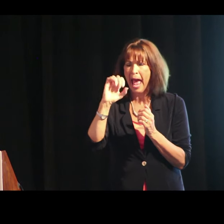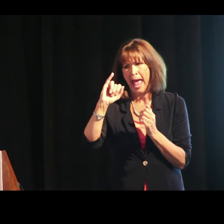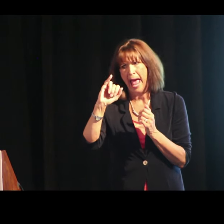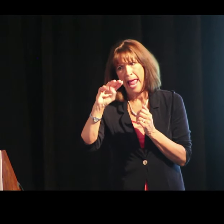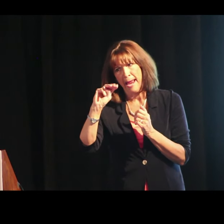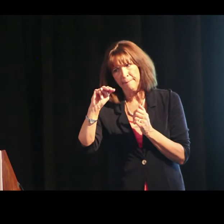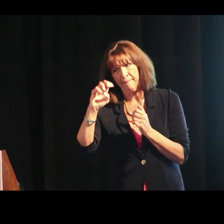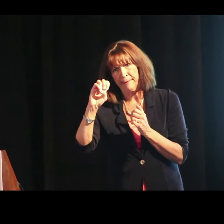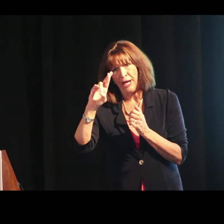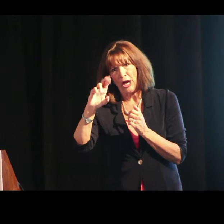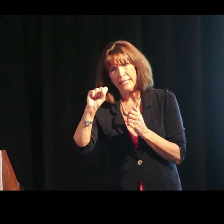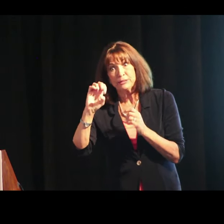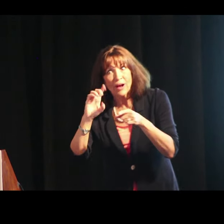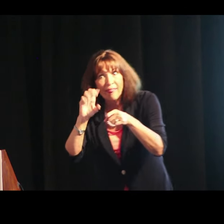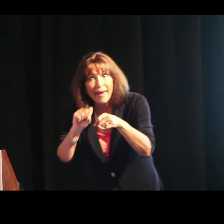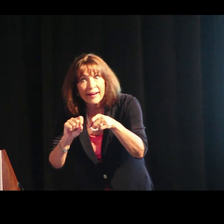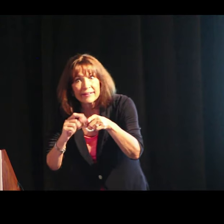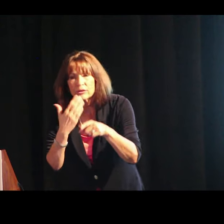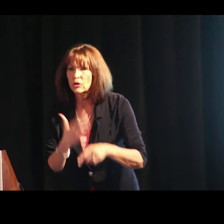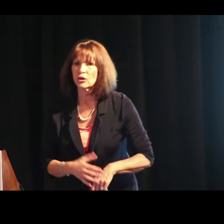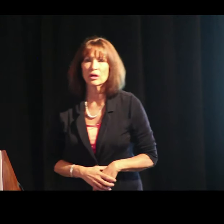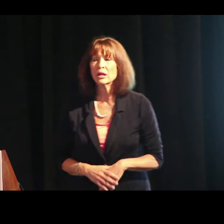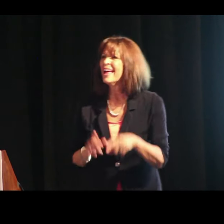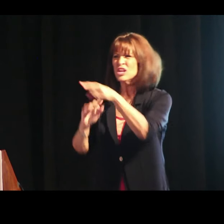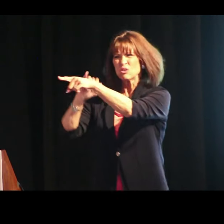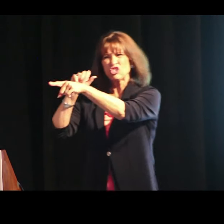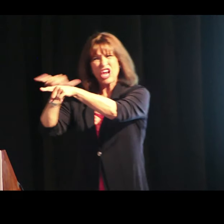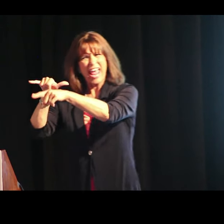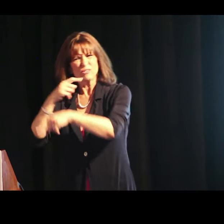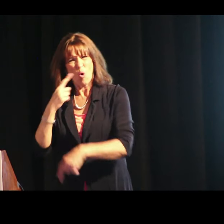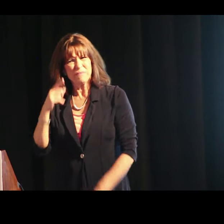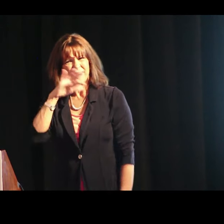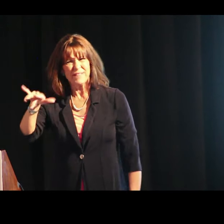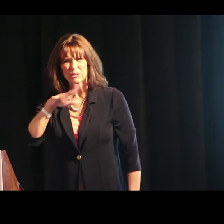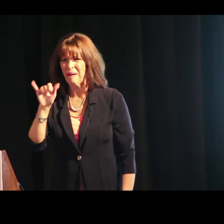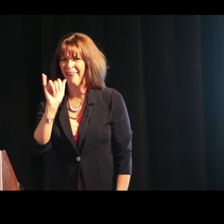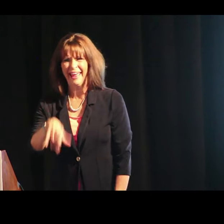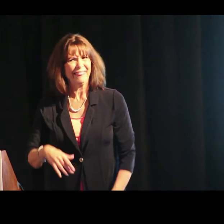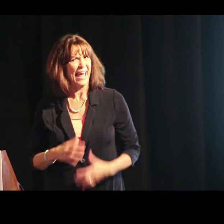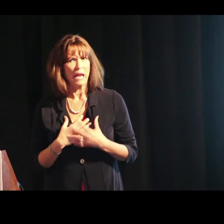Oh, the interpreter got that. She told me to fingerspell like that.